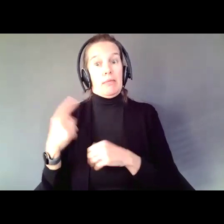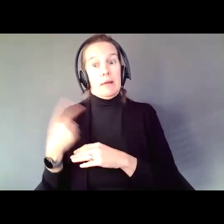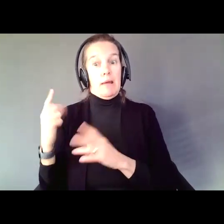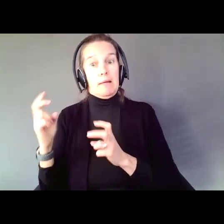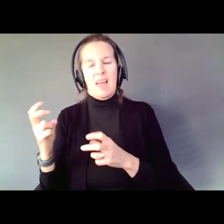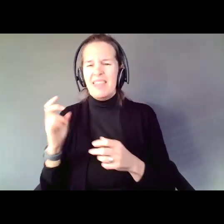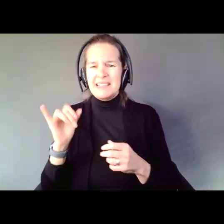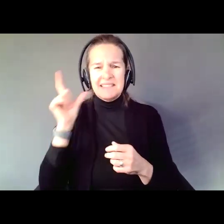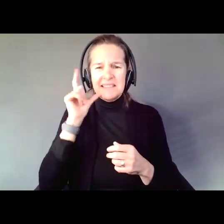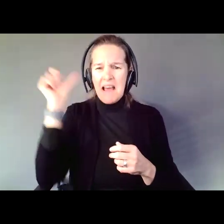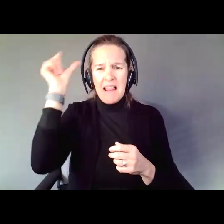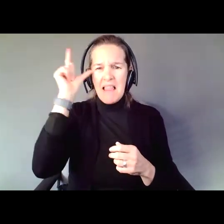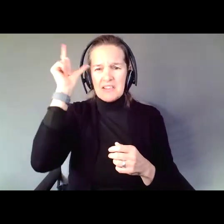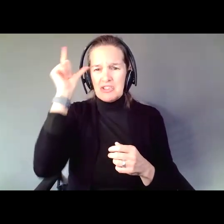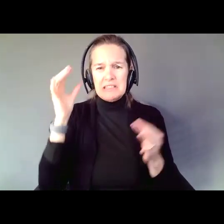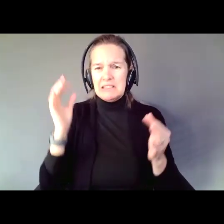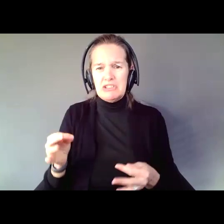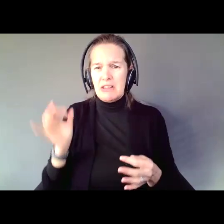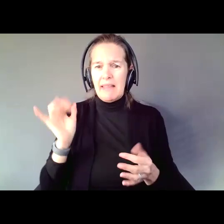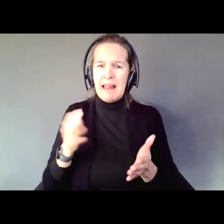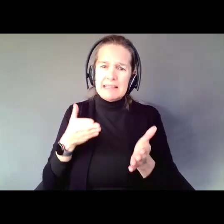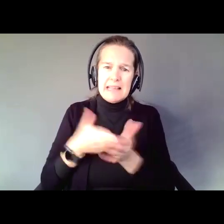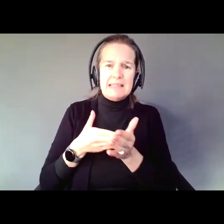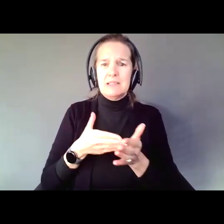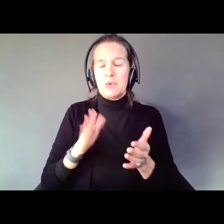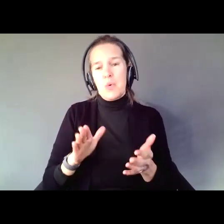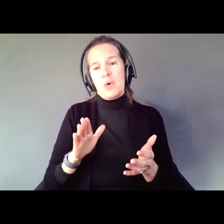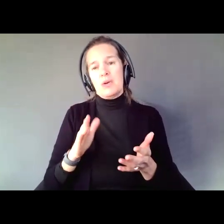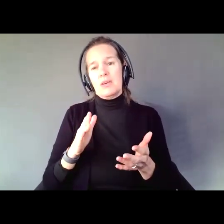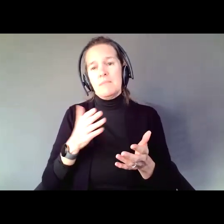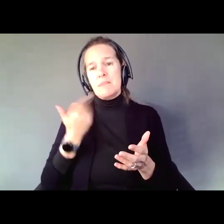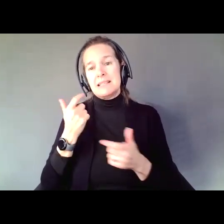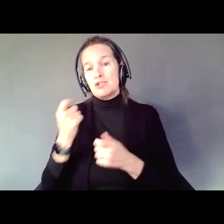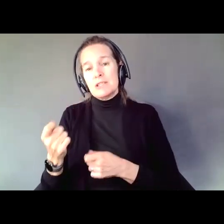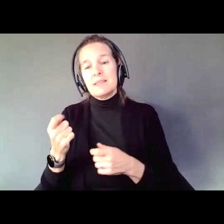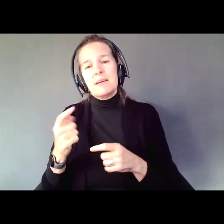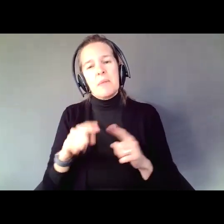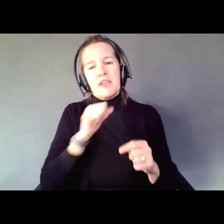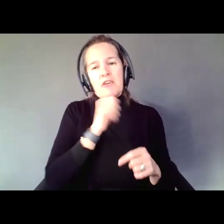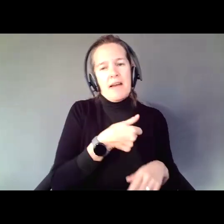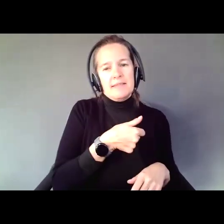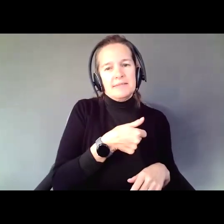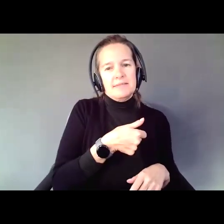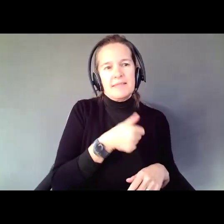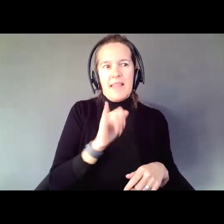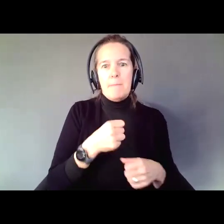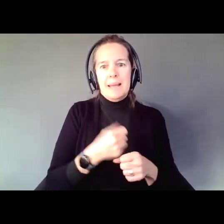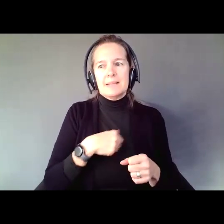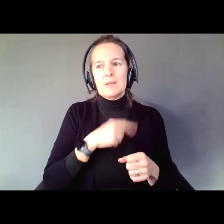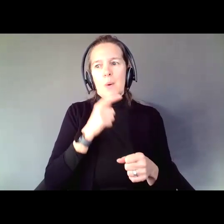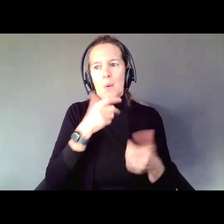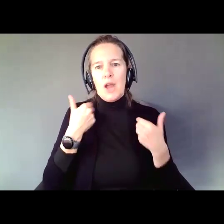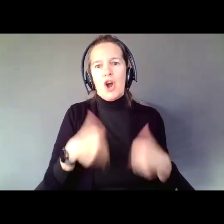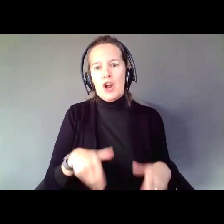they go against your best interest. Except they dont. Those are the things that make us who we are, those little quote unquote mistakes shape us,